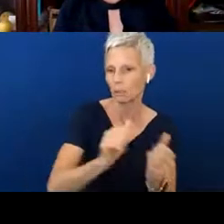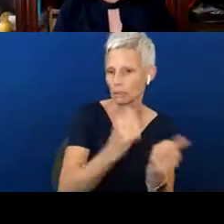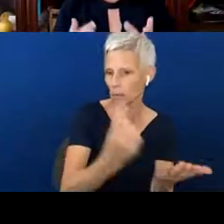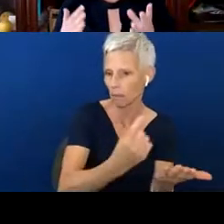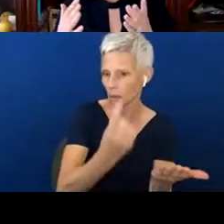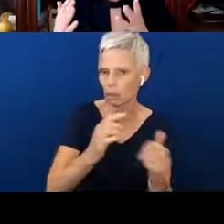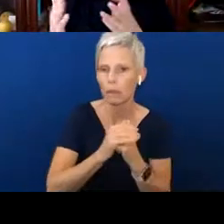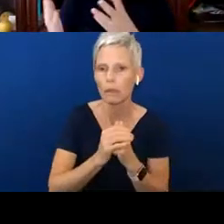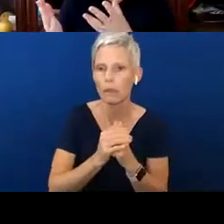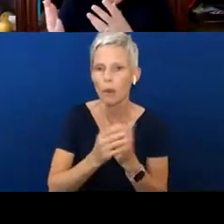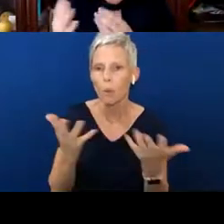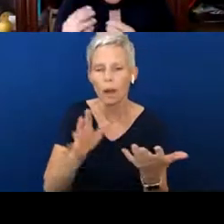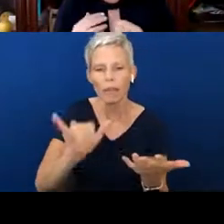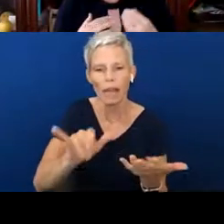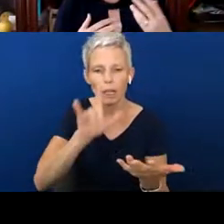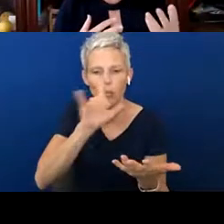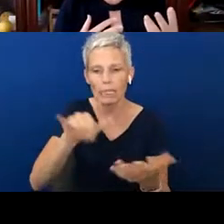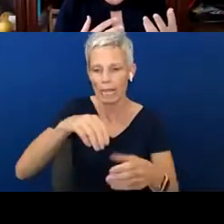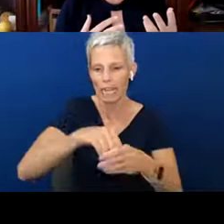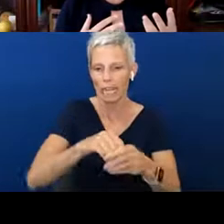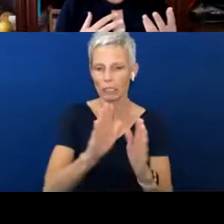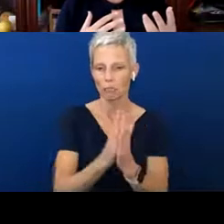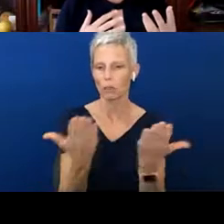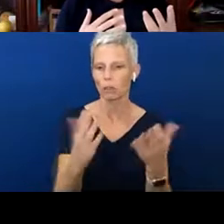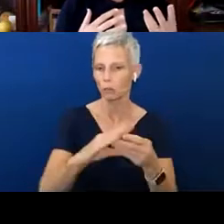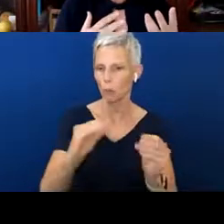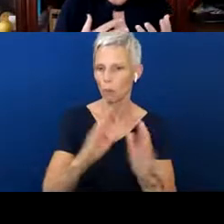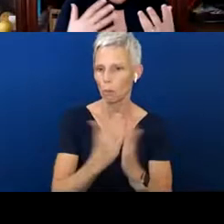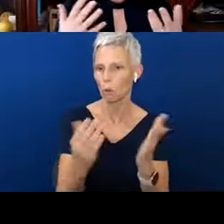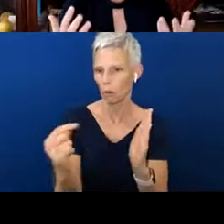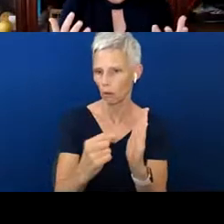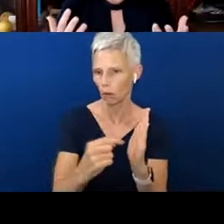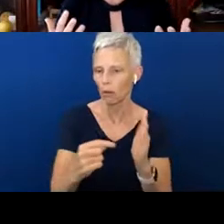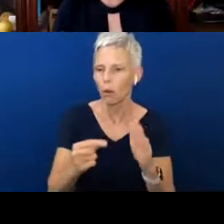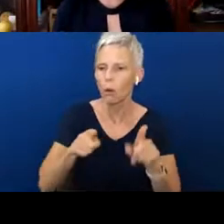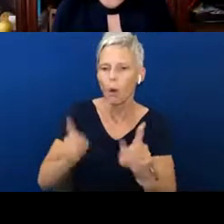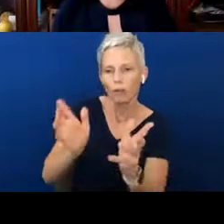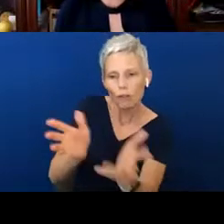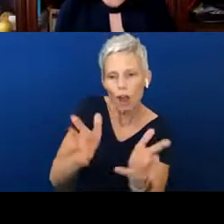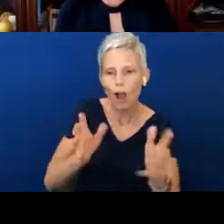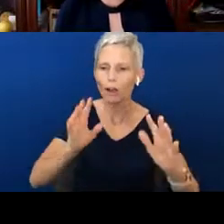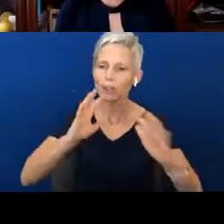on, in a story book or as you are talking. Or singing or telling a story to your child.